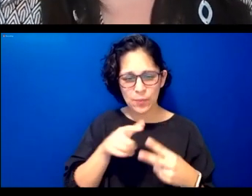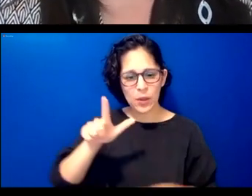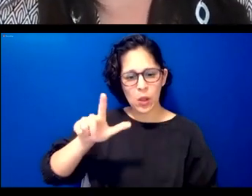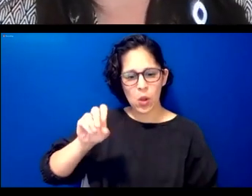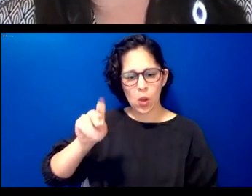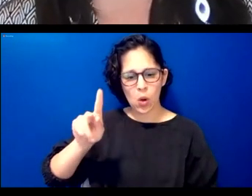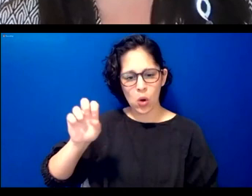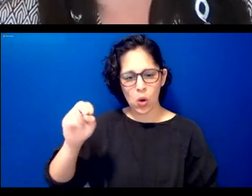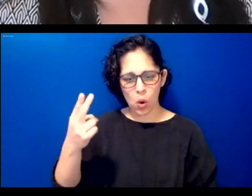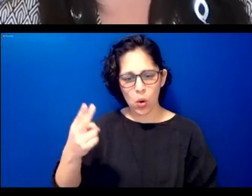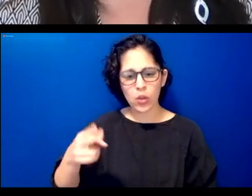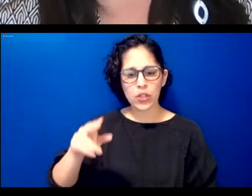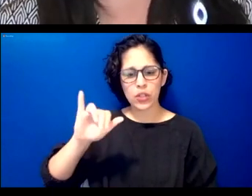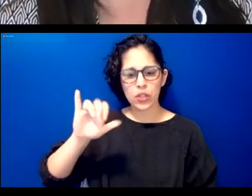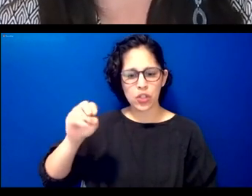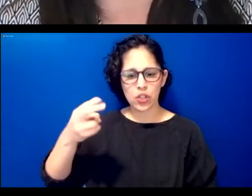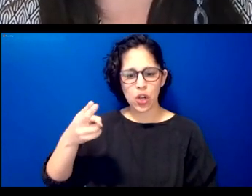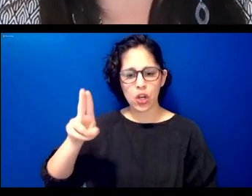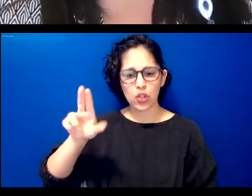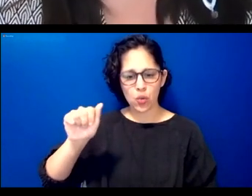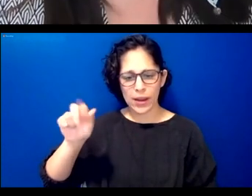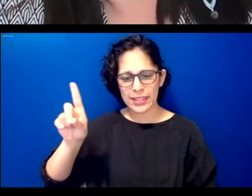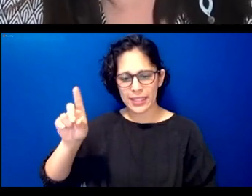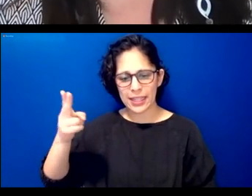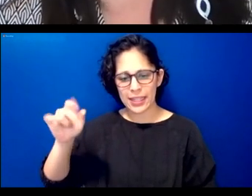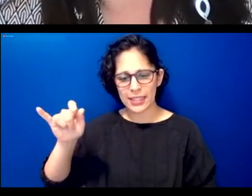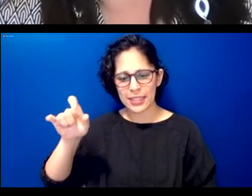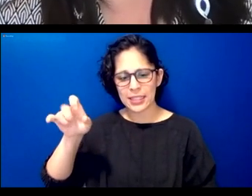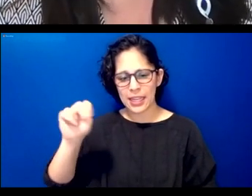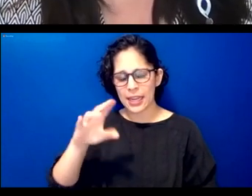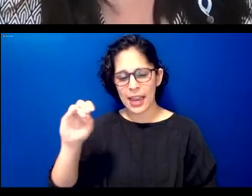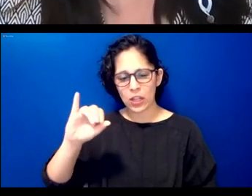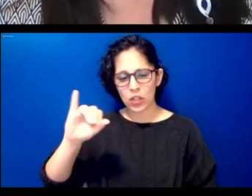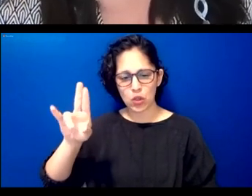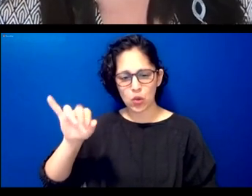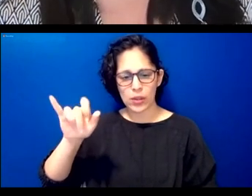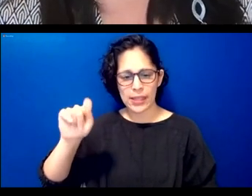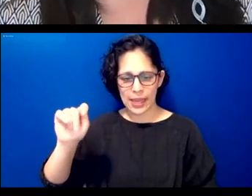d hinson and juliette morgan who will join us to talk about the chikasaw rosetta stone